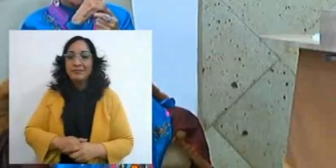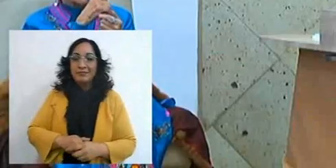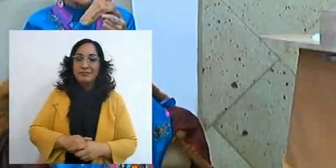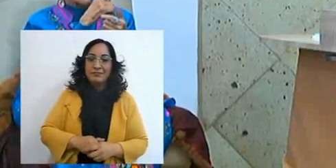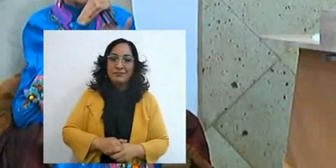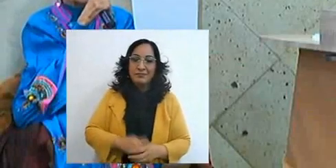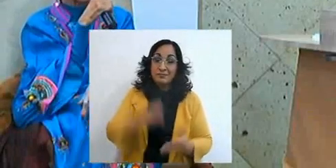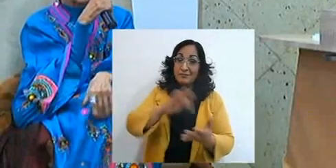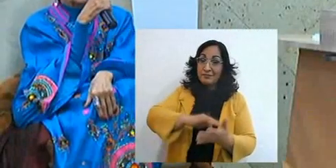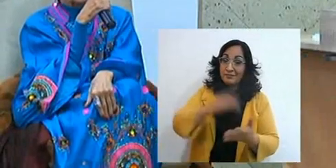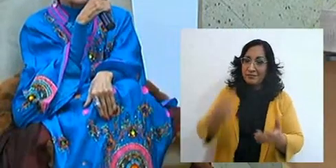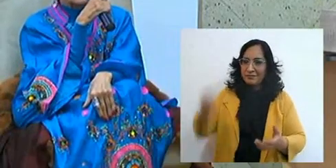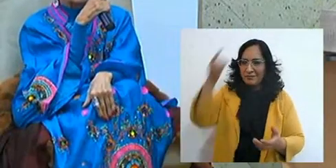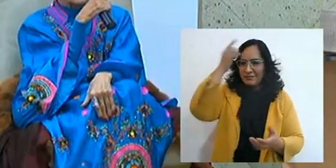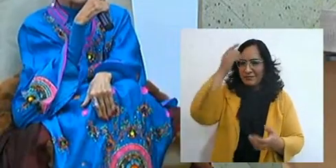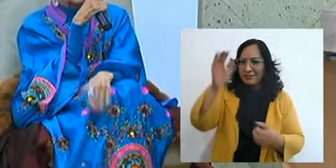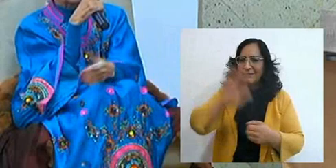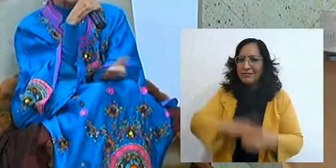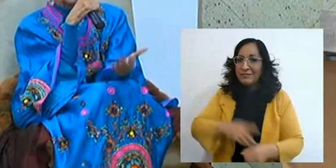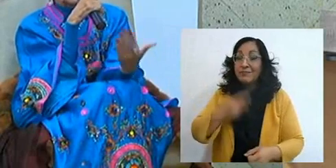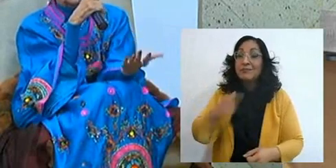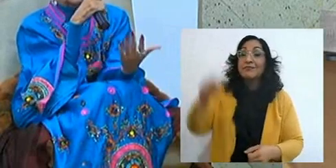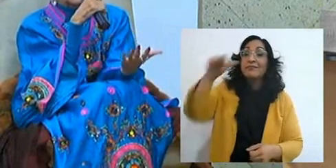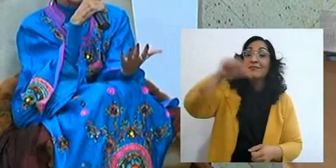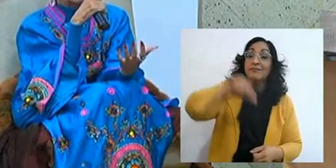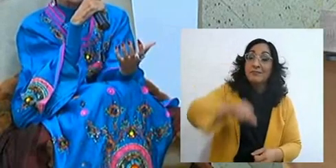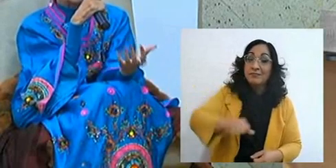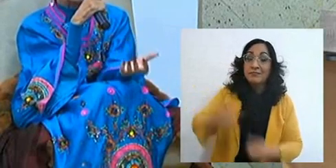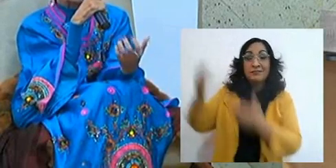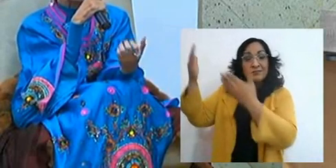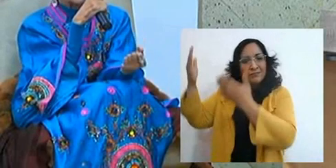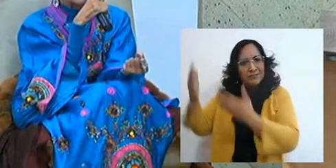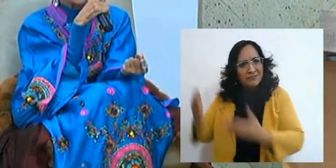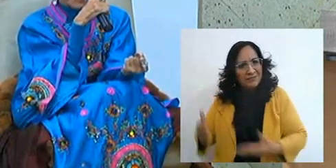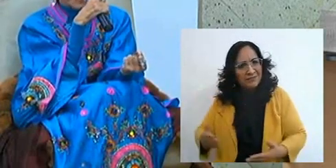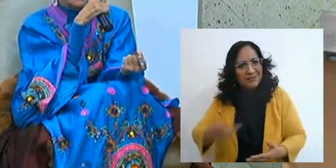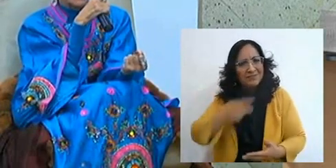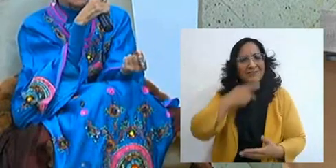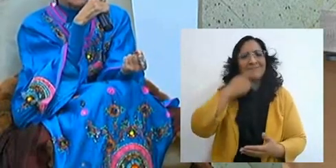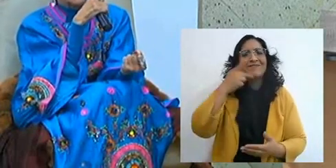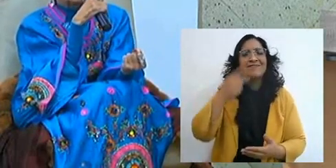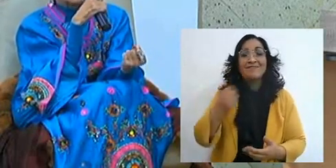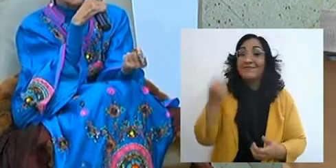Well, thank God for the Word that they have brought us today, a fresh word,